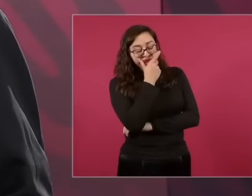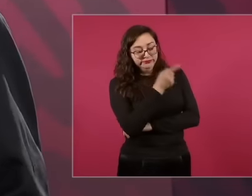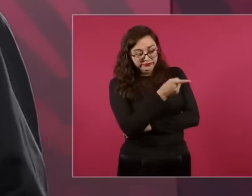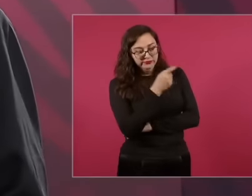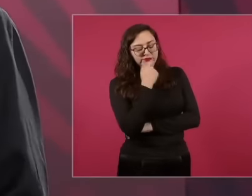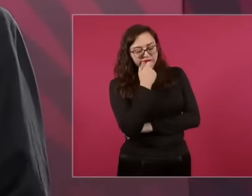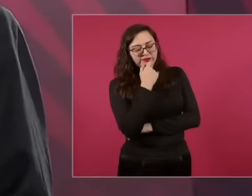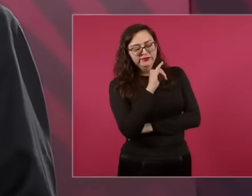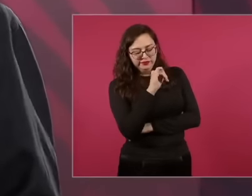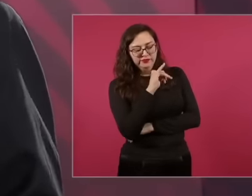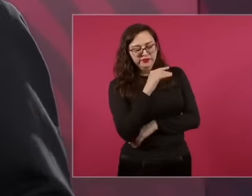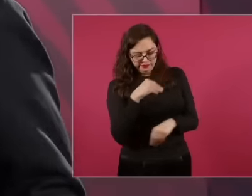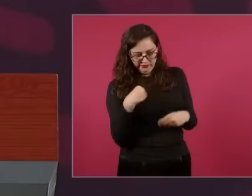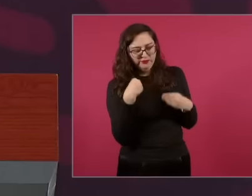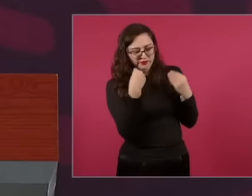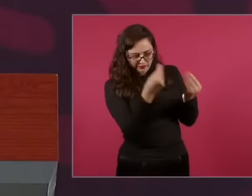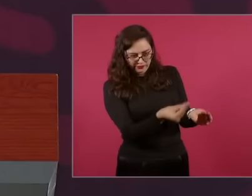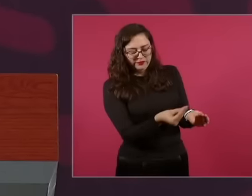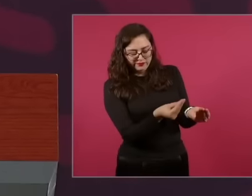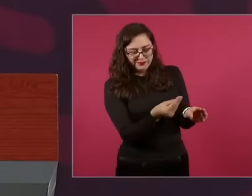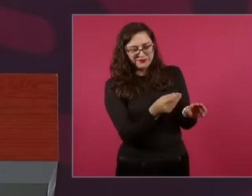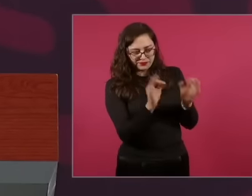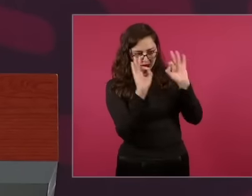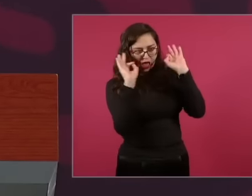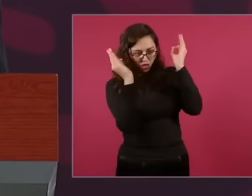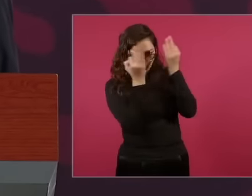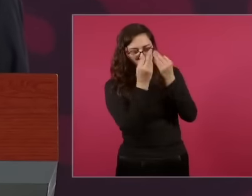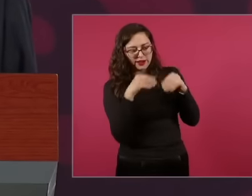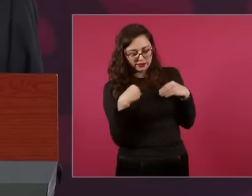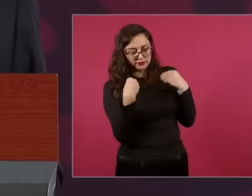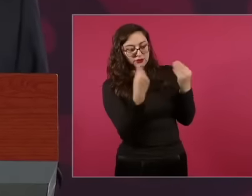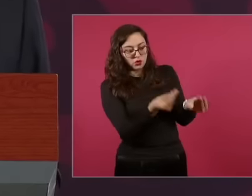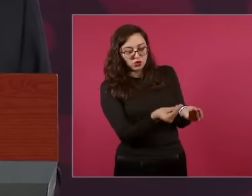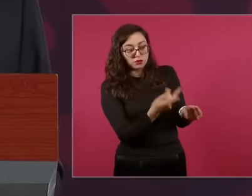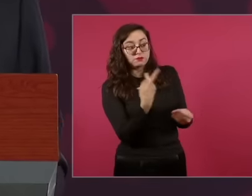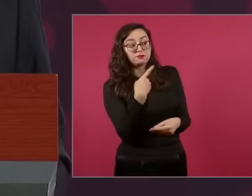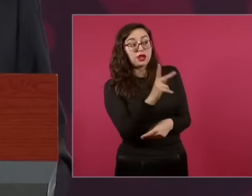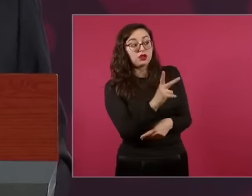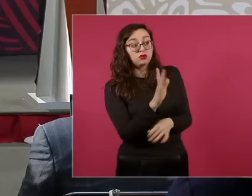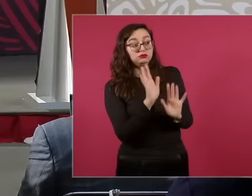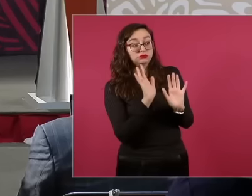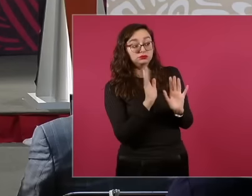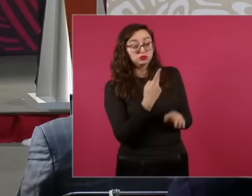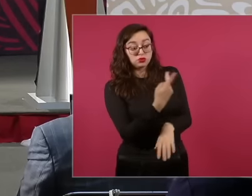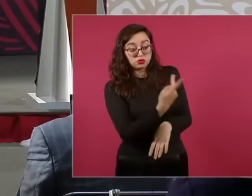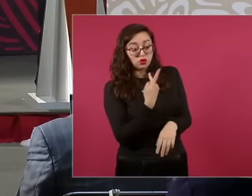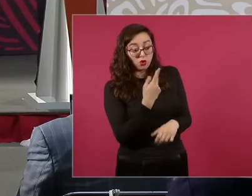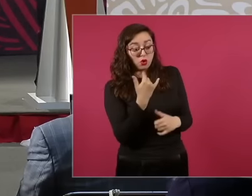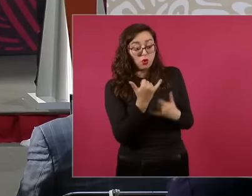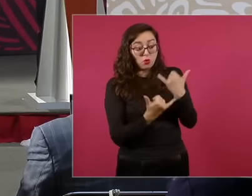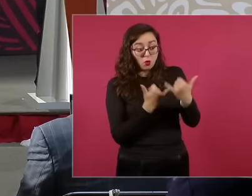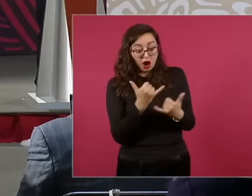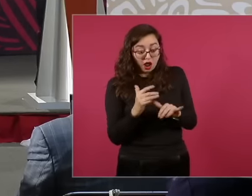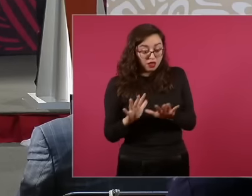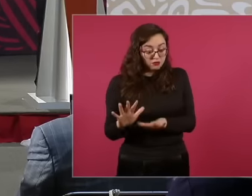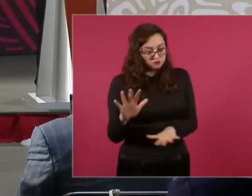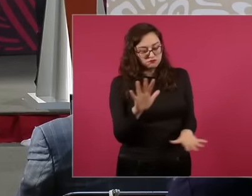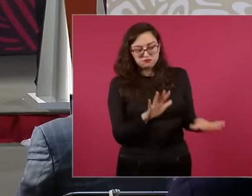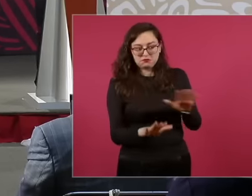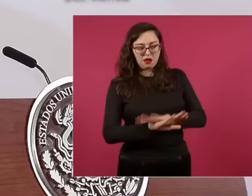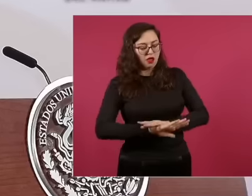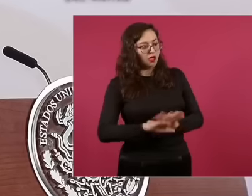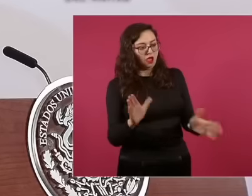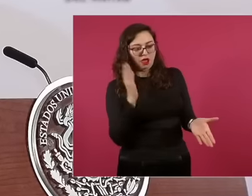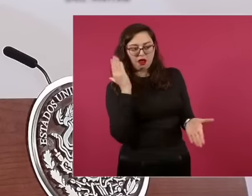we are not going to be able to play dominoes anymore because you are going to be an official and you are no longer going to be my friend.